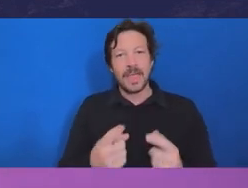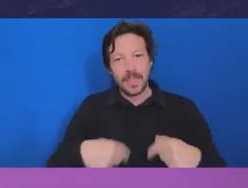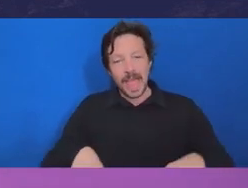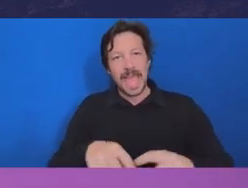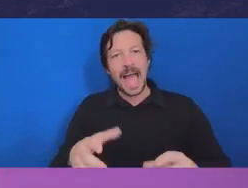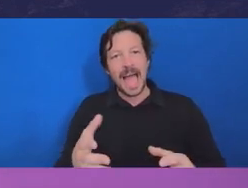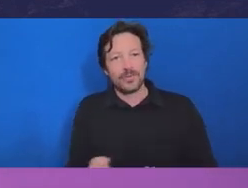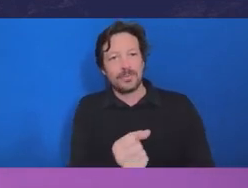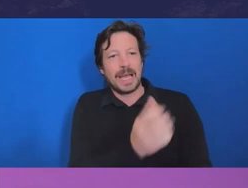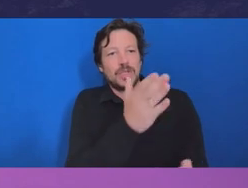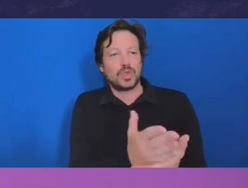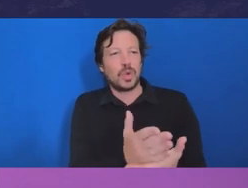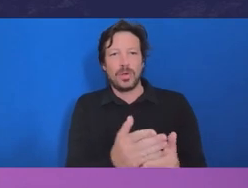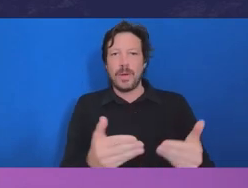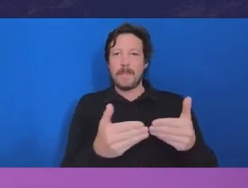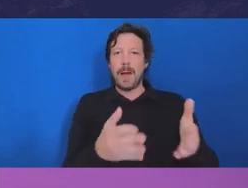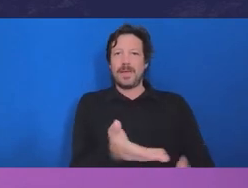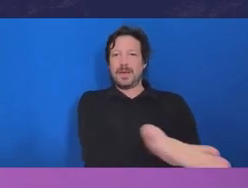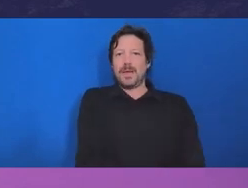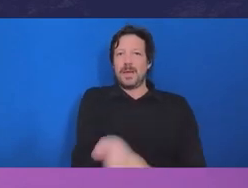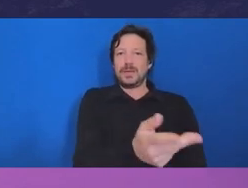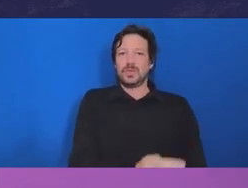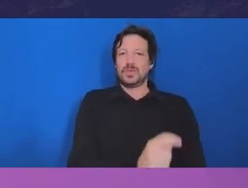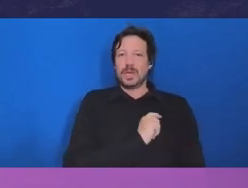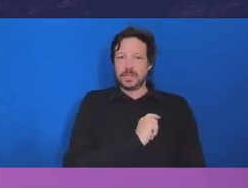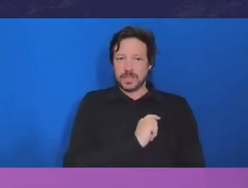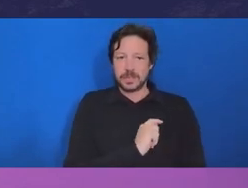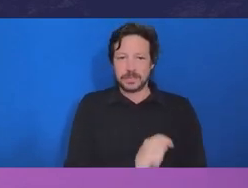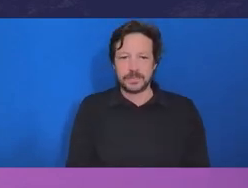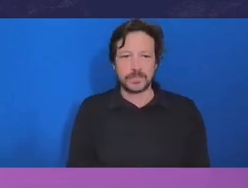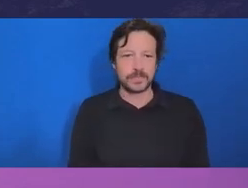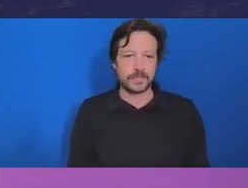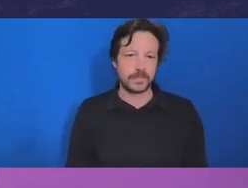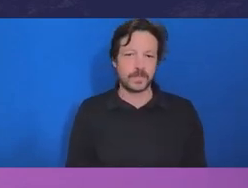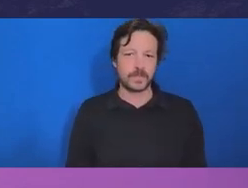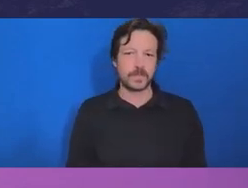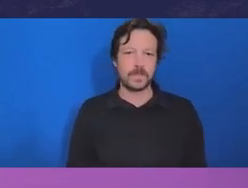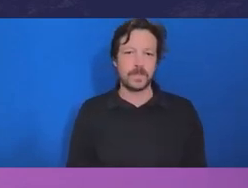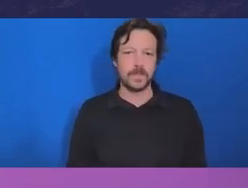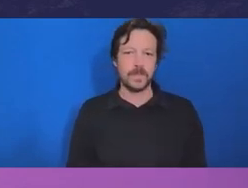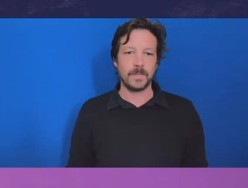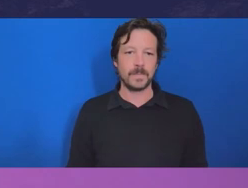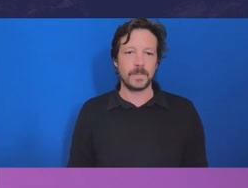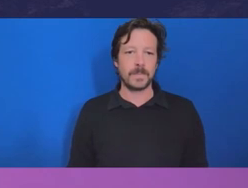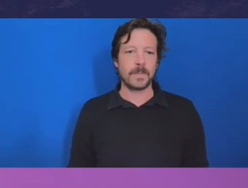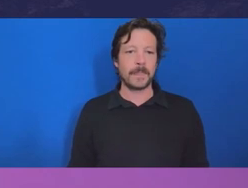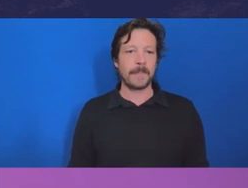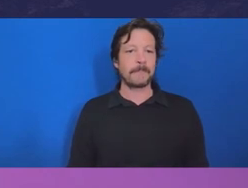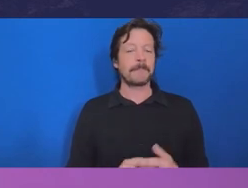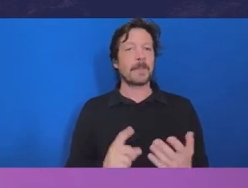namely that they will discharge their functions, ensuring that what they say and do serves the public interest.